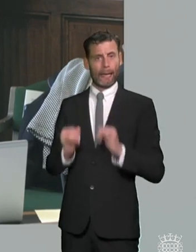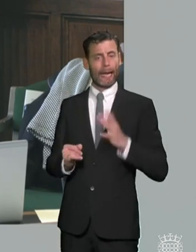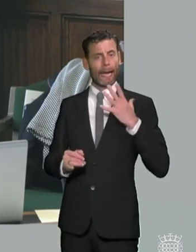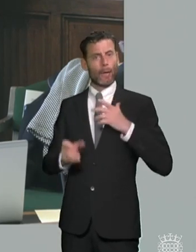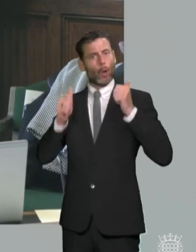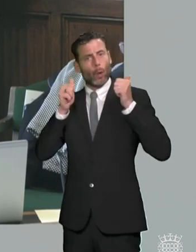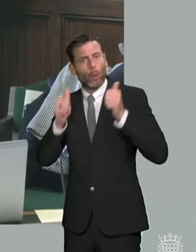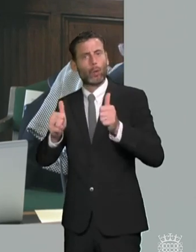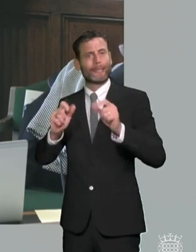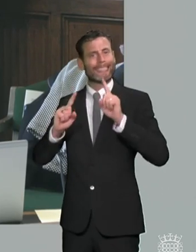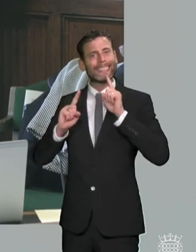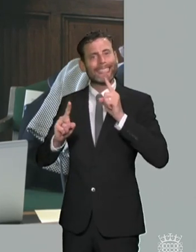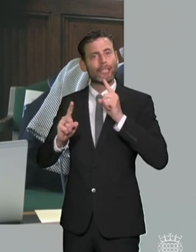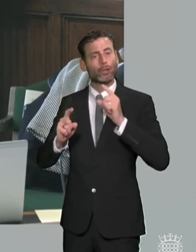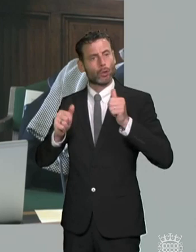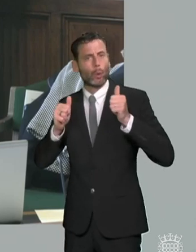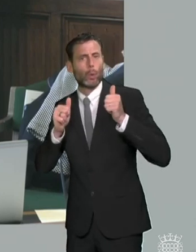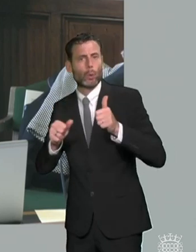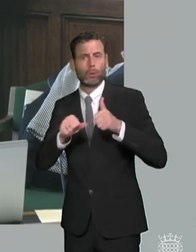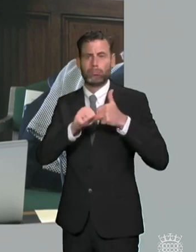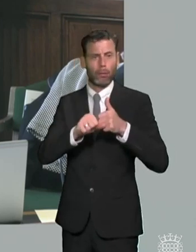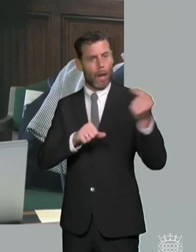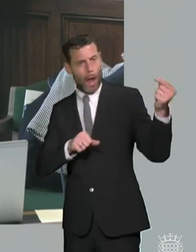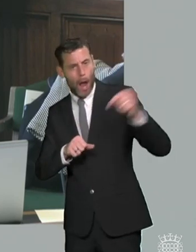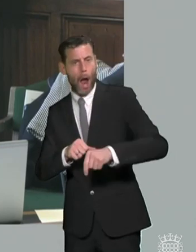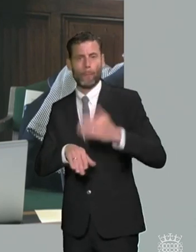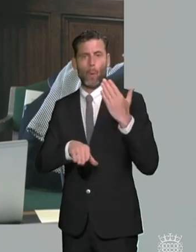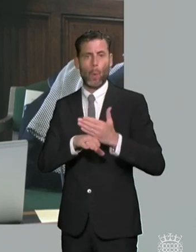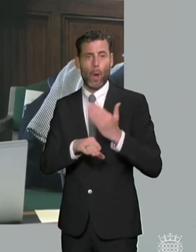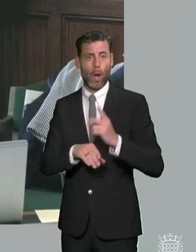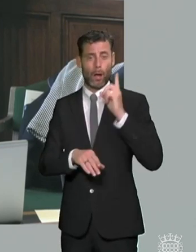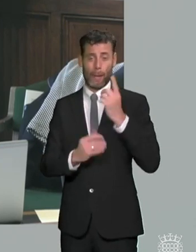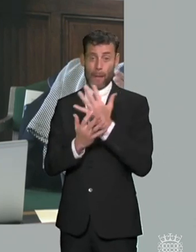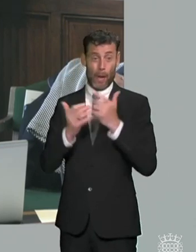has been a major problem and do you think these issues have been identified in this green paper